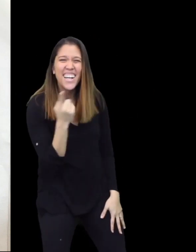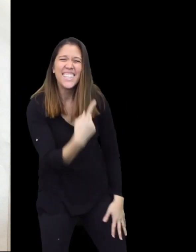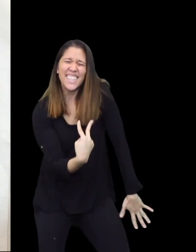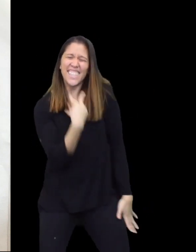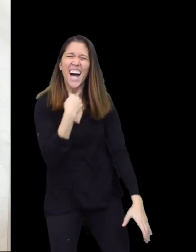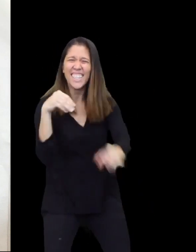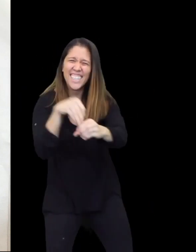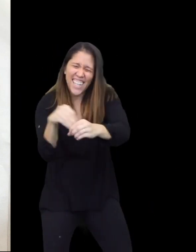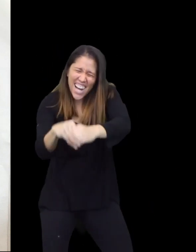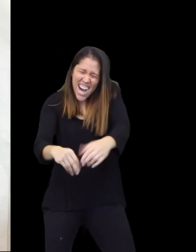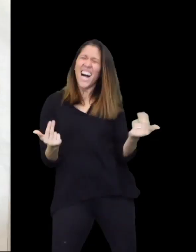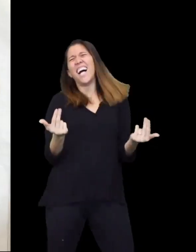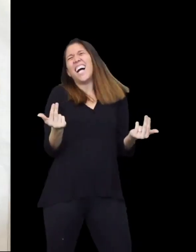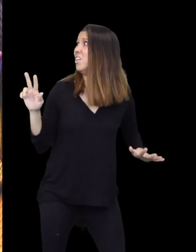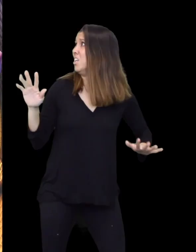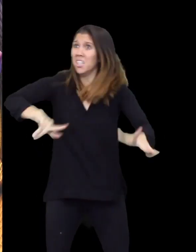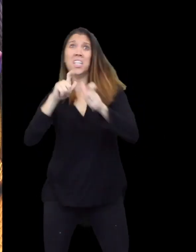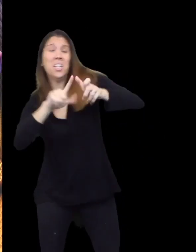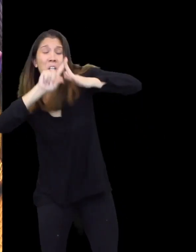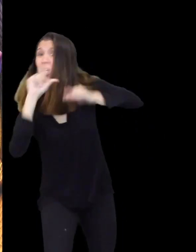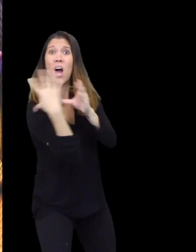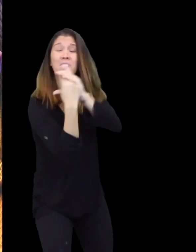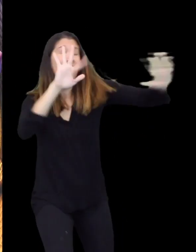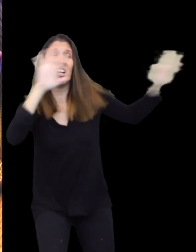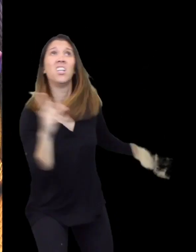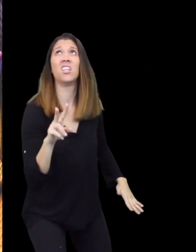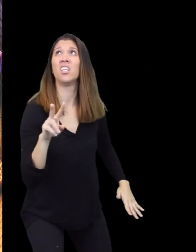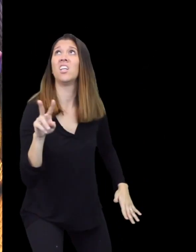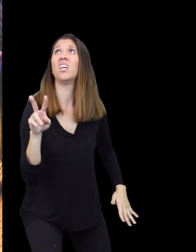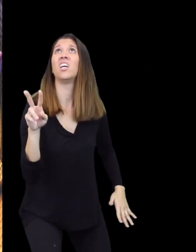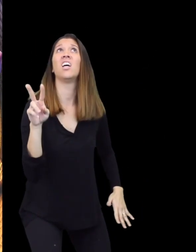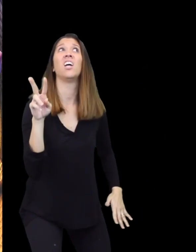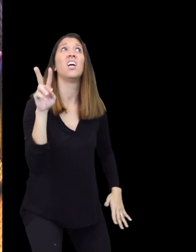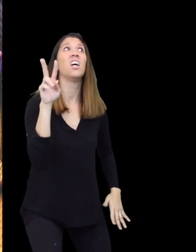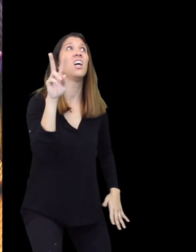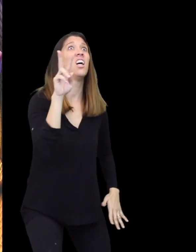Because you're stuck inside! HAHAHA! The Superpig ran outside and looked around.